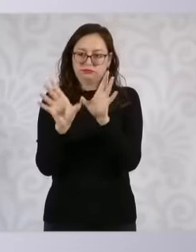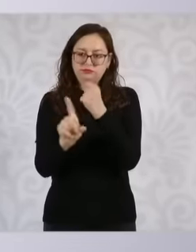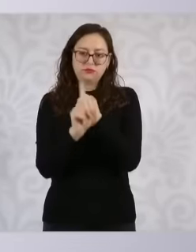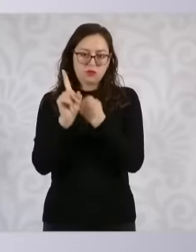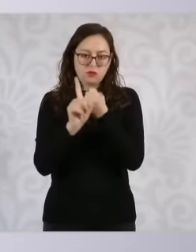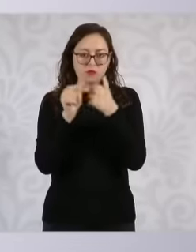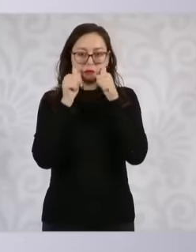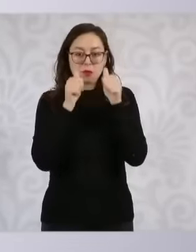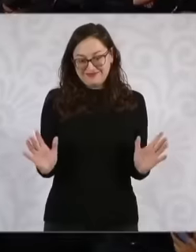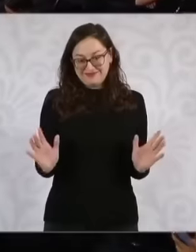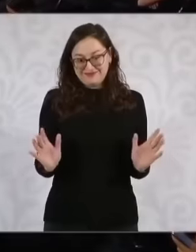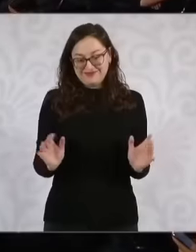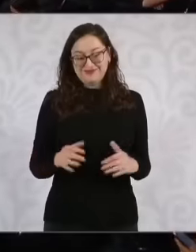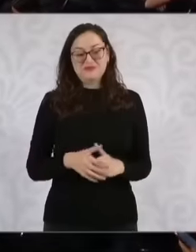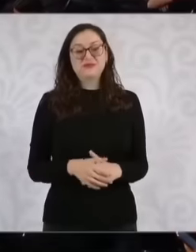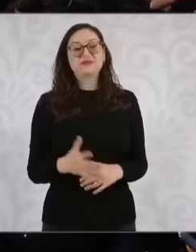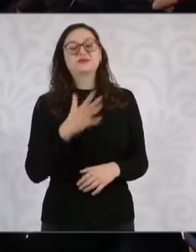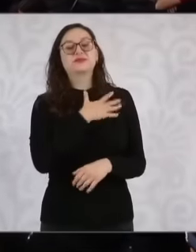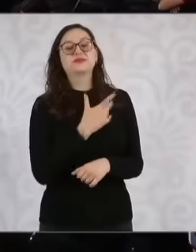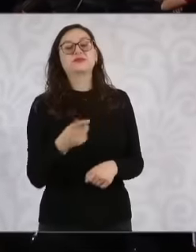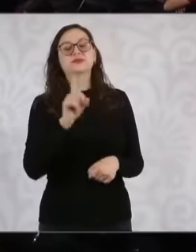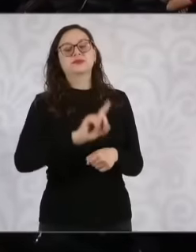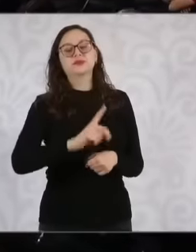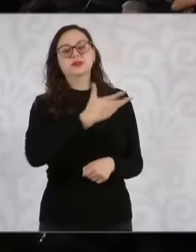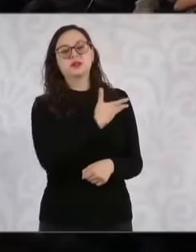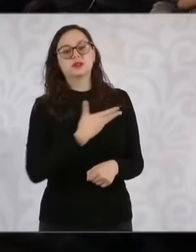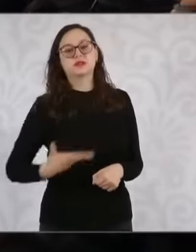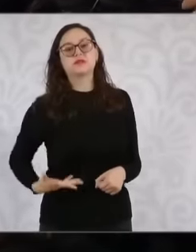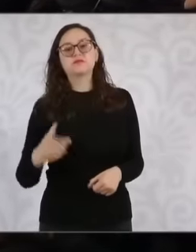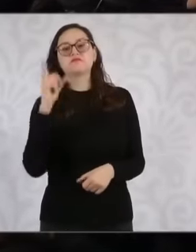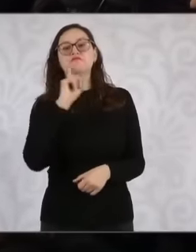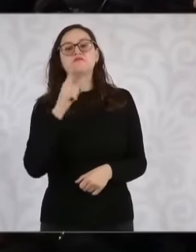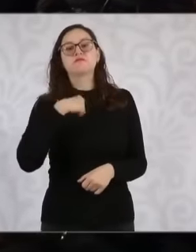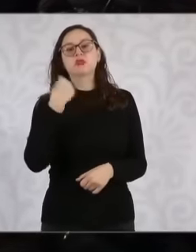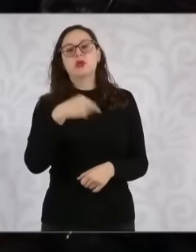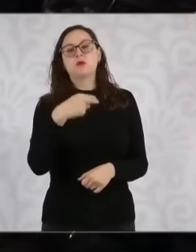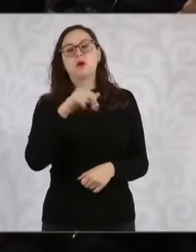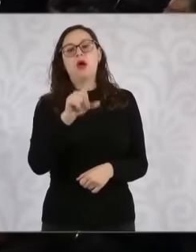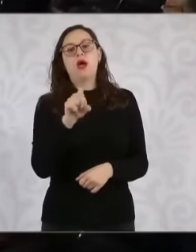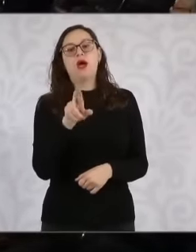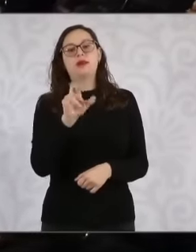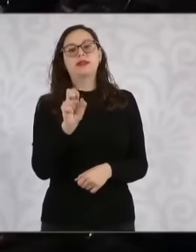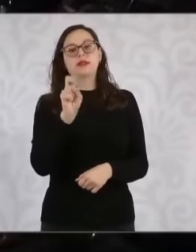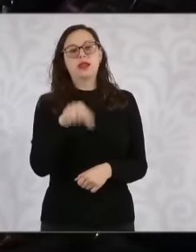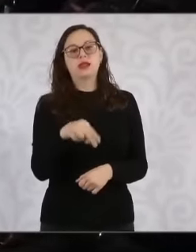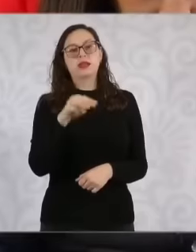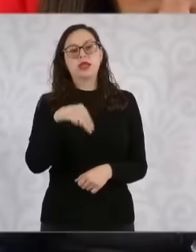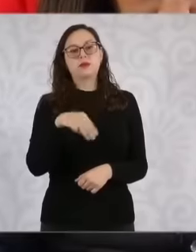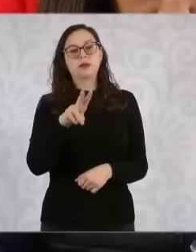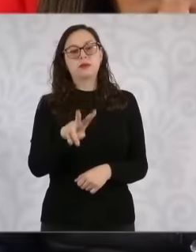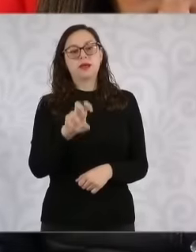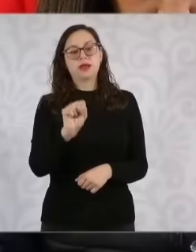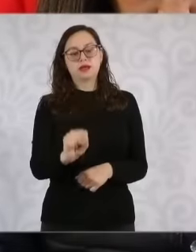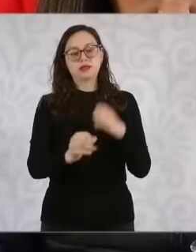controversy. Good morning, president, Adrián from mbs news, ask you about this, this